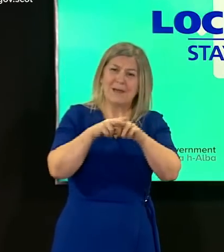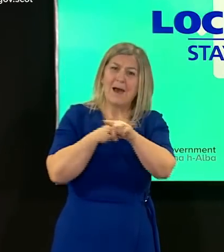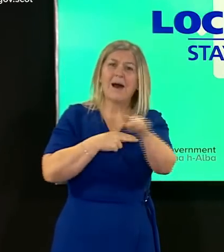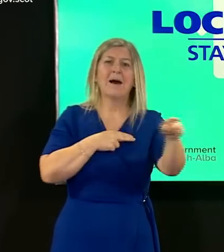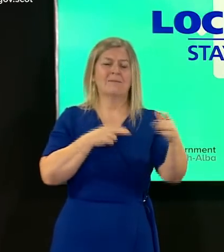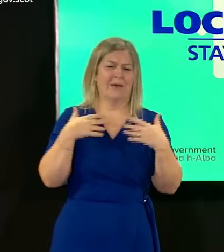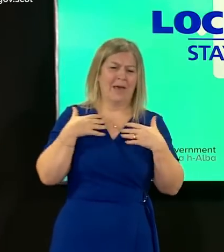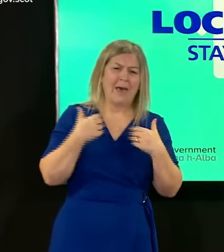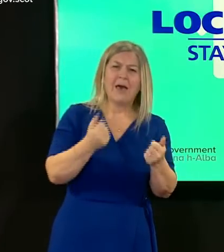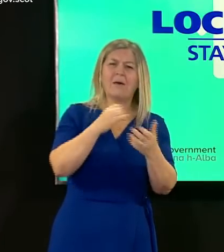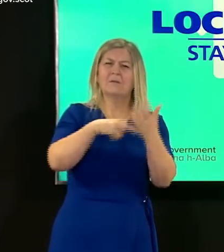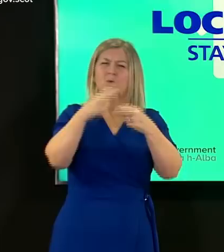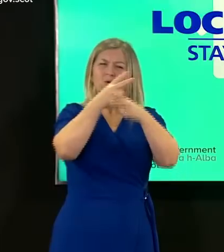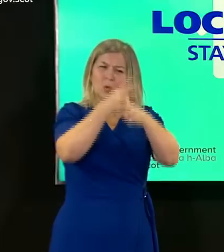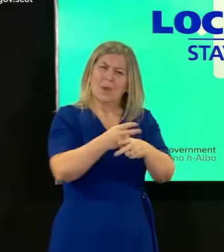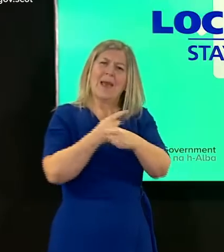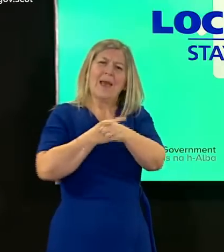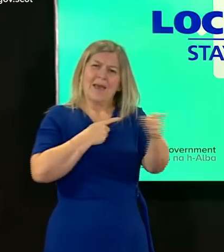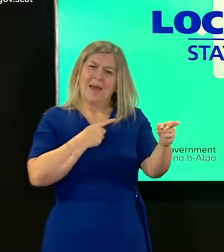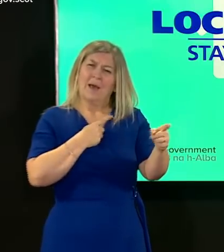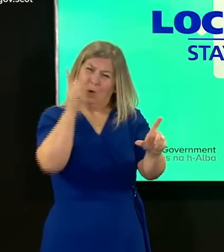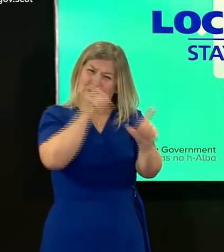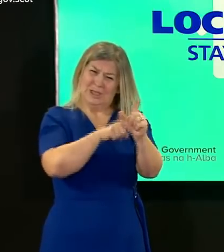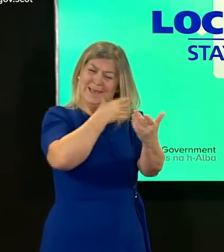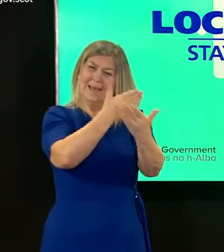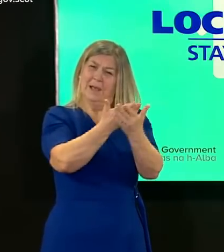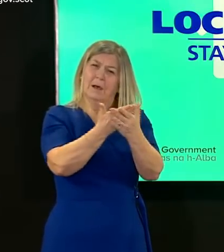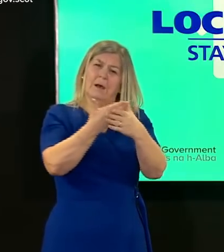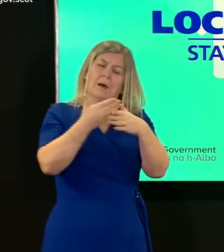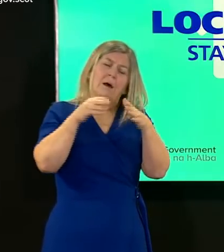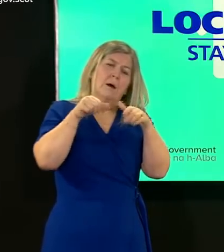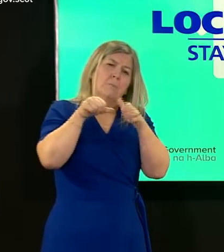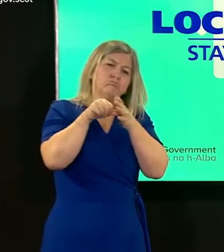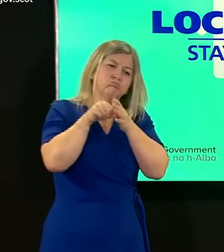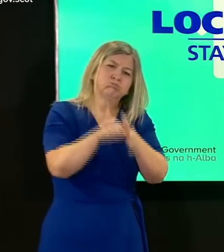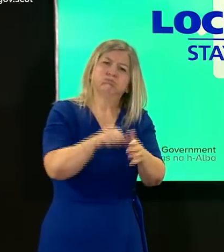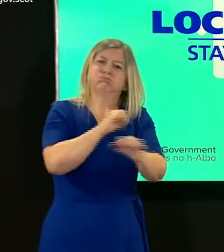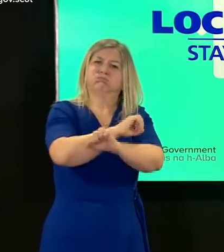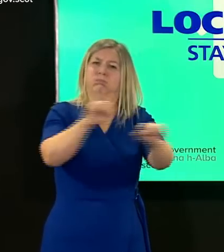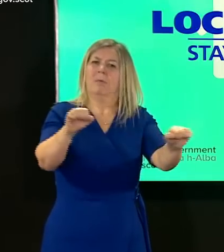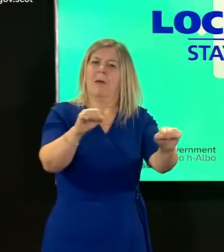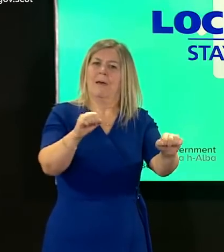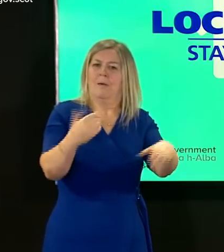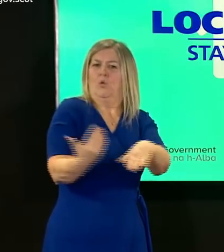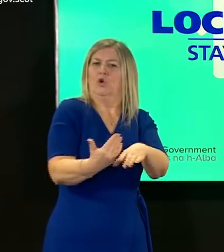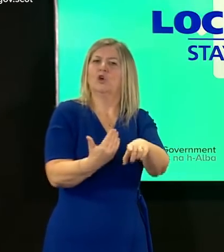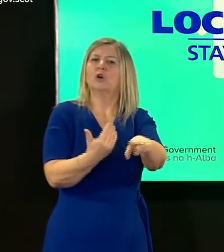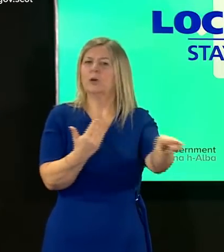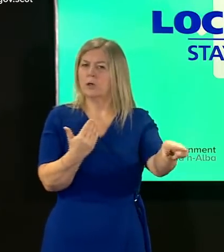the last year has been the most difficult and stressful of their professional career the entire